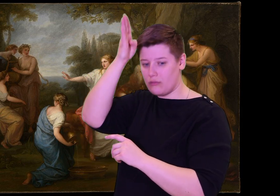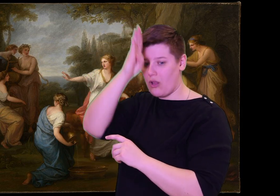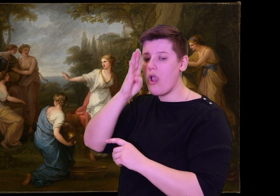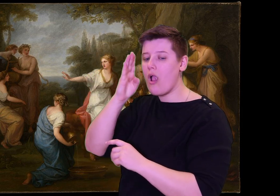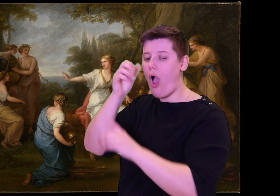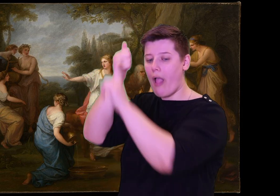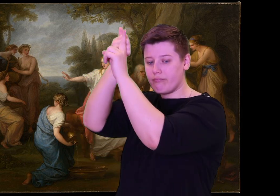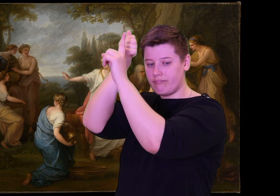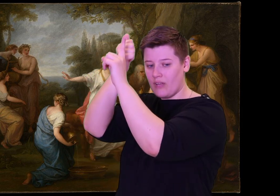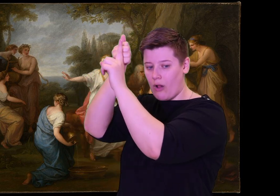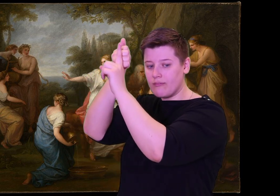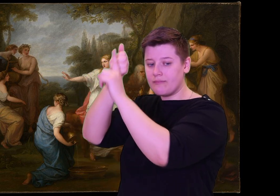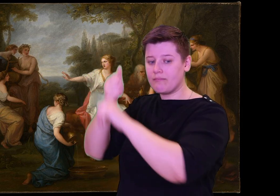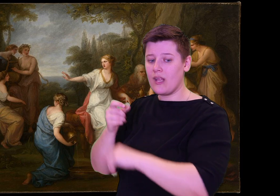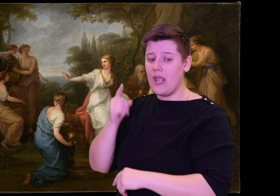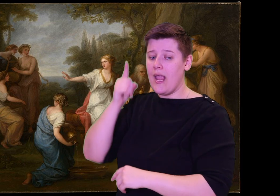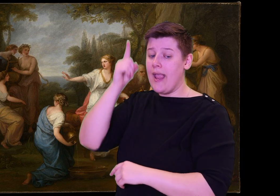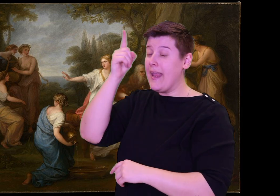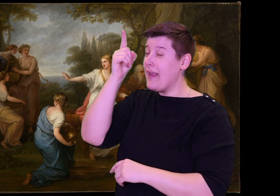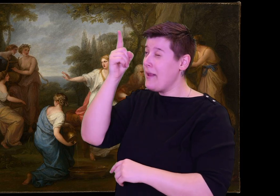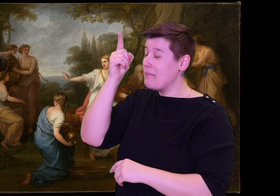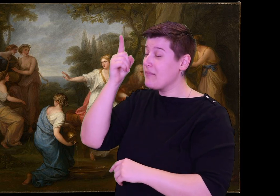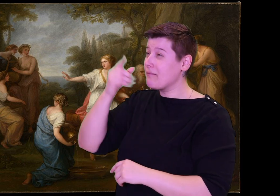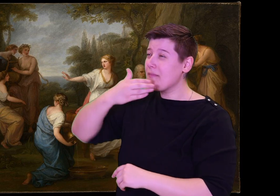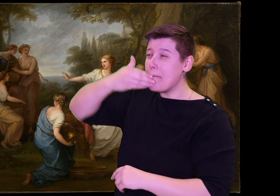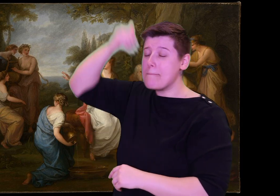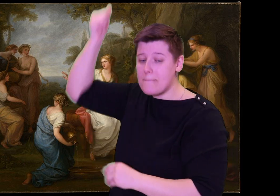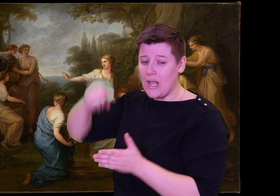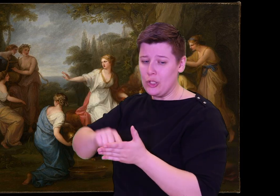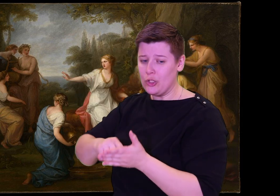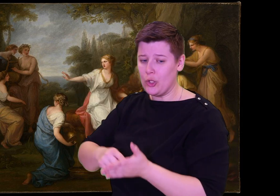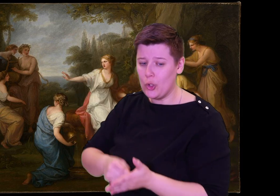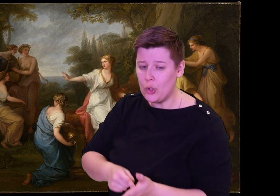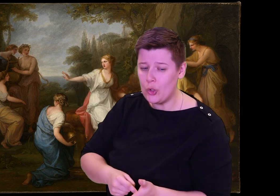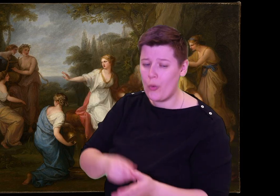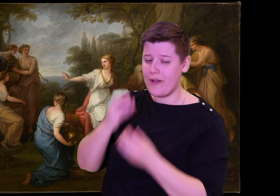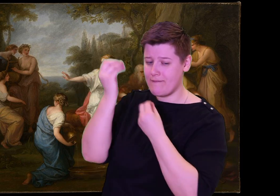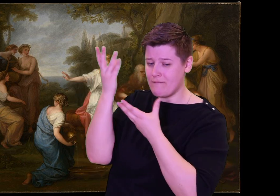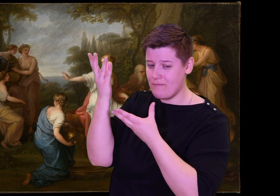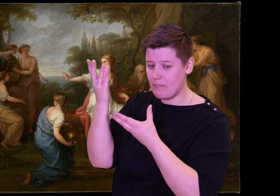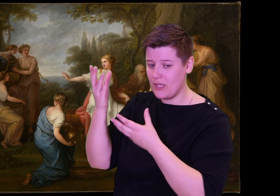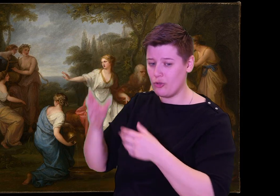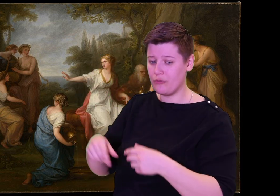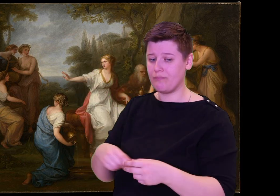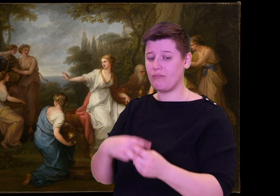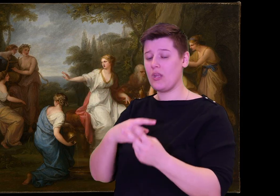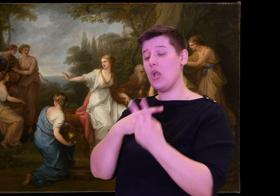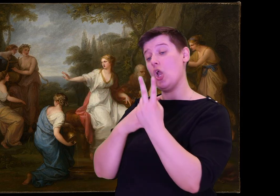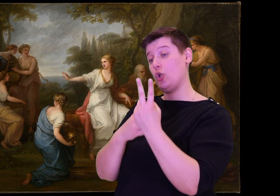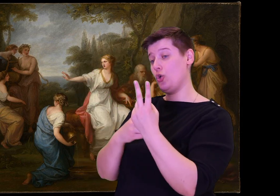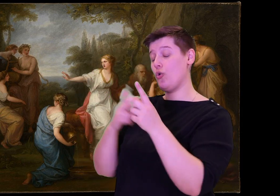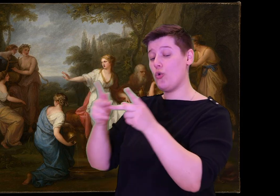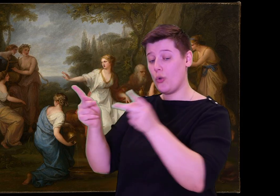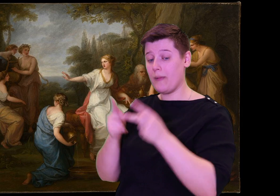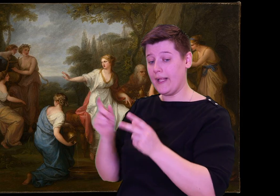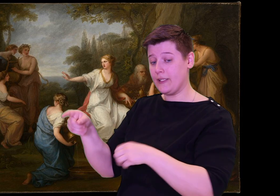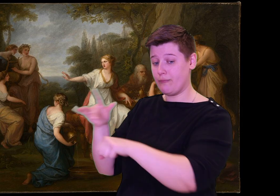Fit out a ship with 20 oars, the best, and go out find out about your long-lost father.